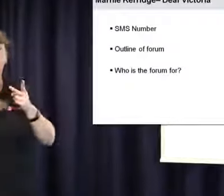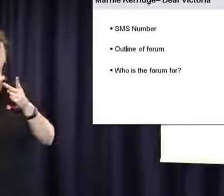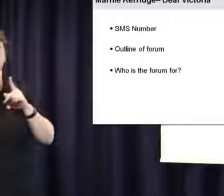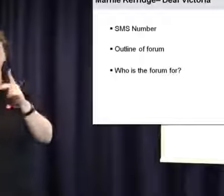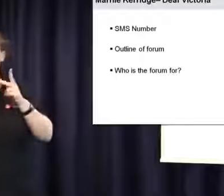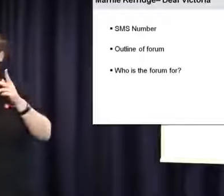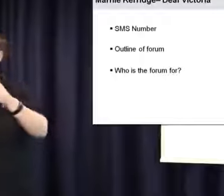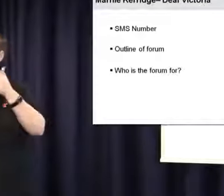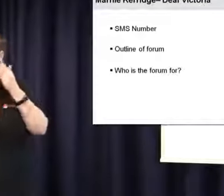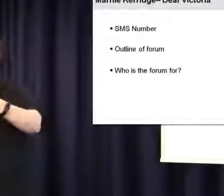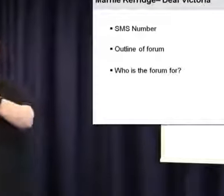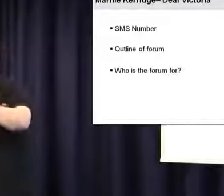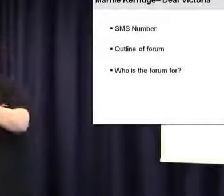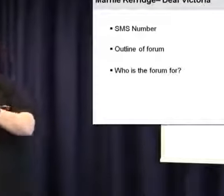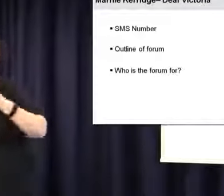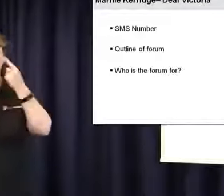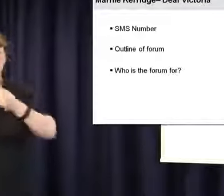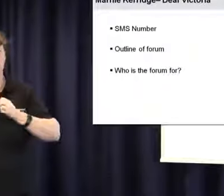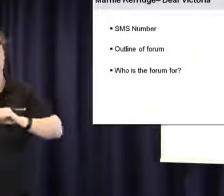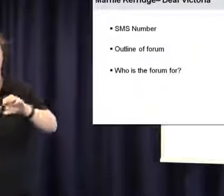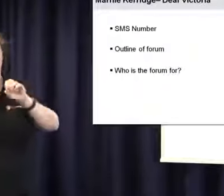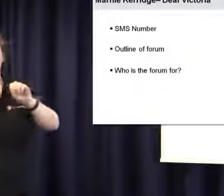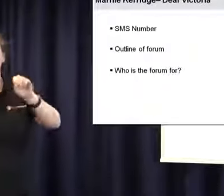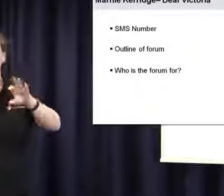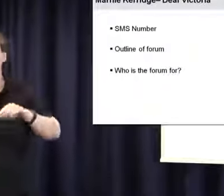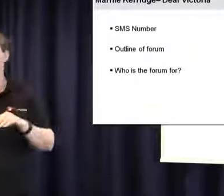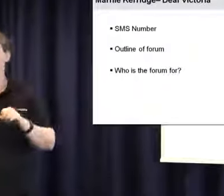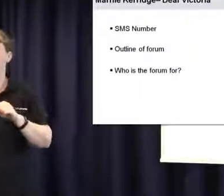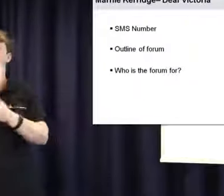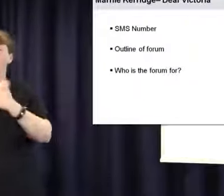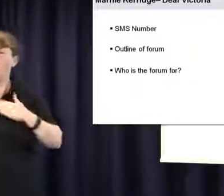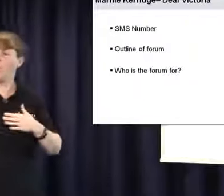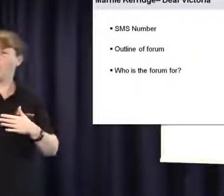and we will be putting information up on the screen today, the PowerPoint information,